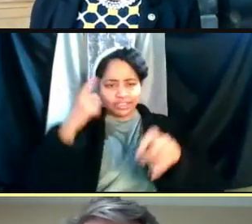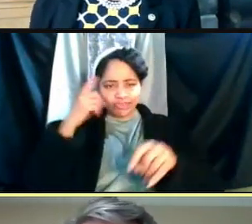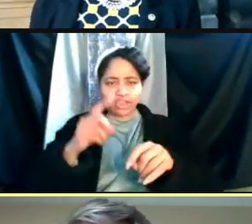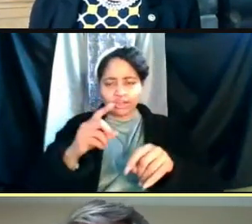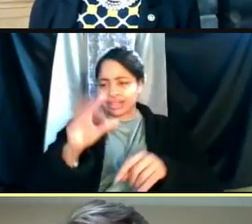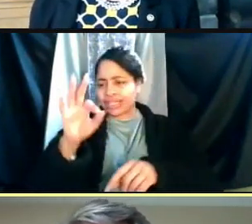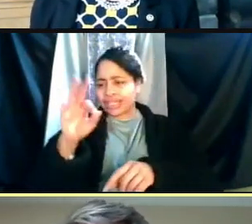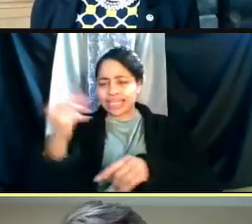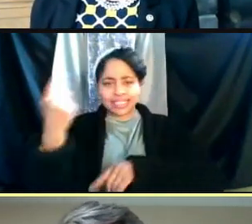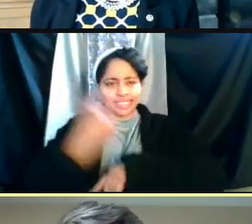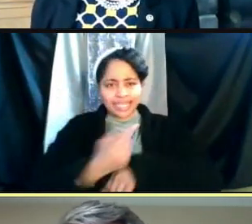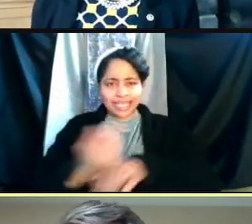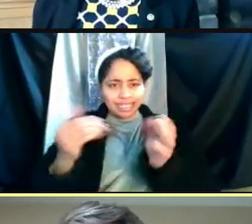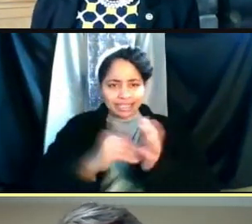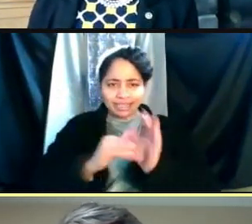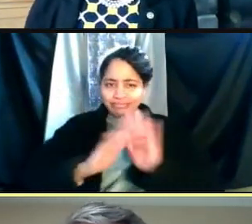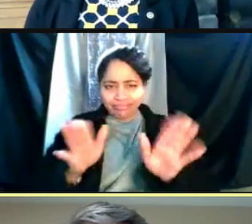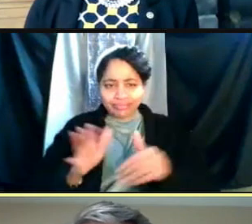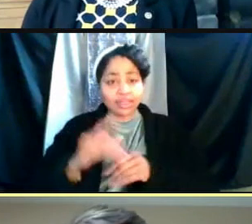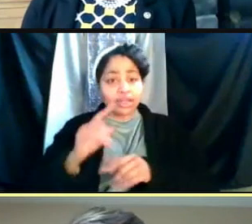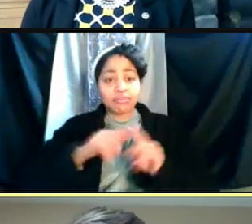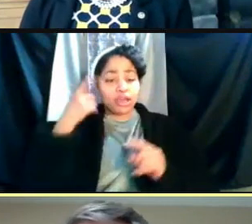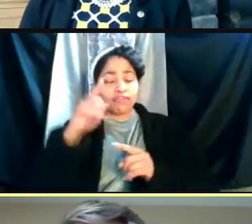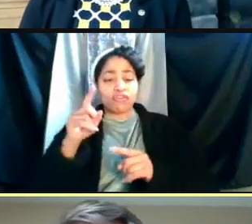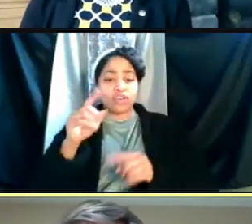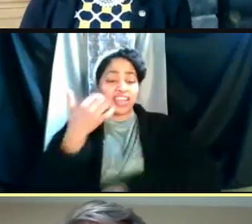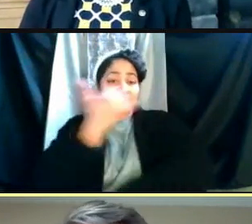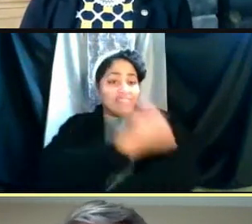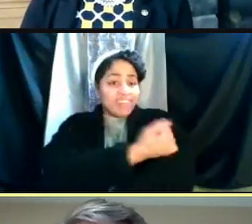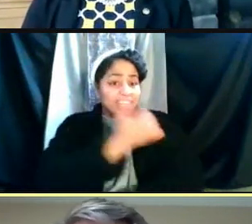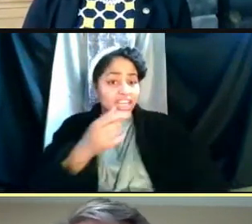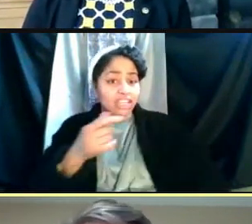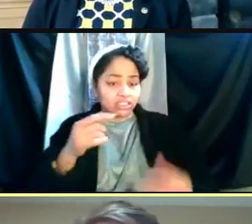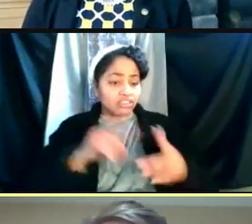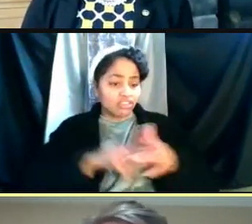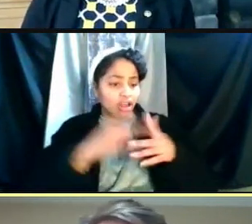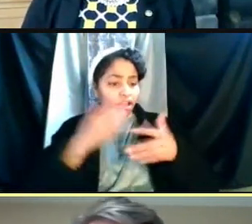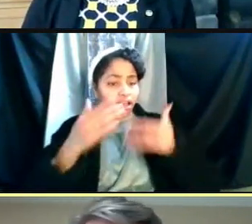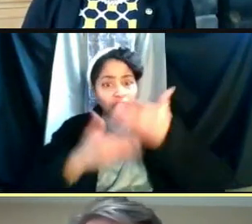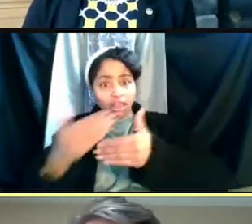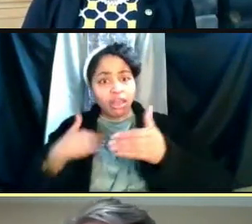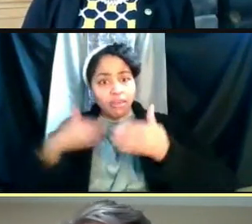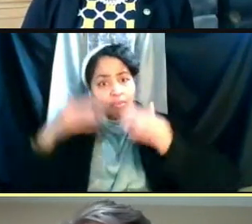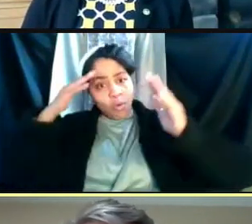but for the vaccination status is that rolls out. And I'm really hopeful that that's gonna be picking up speed